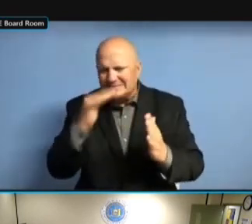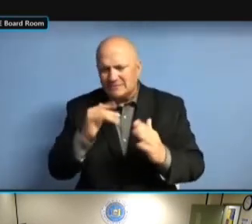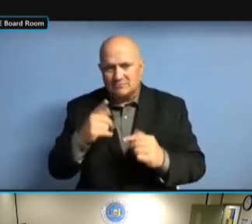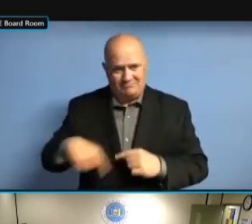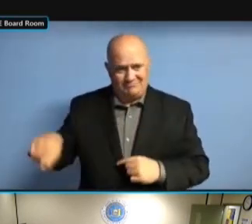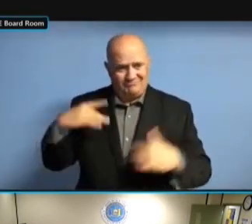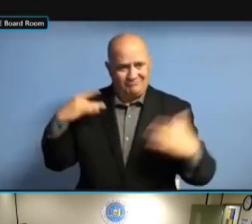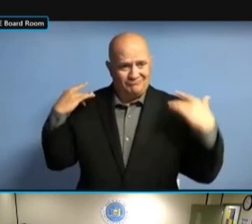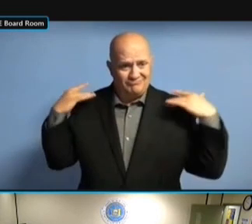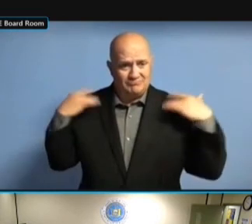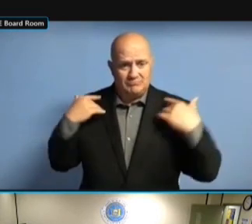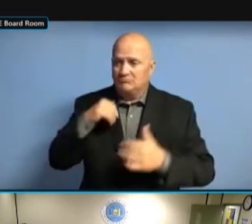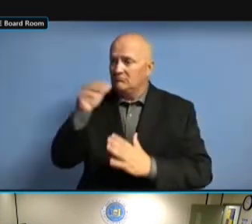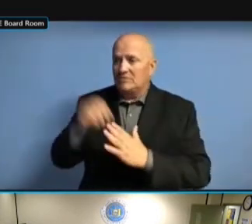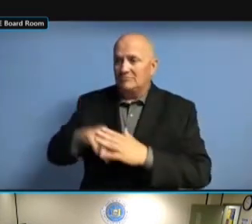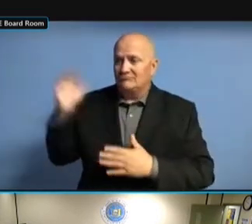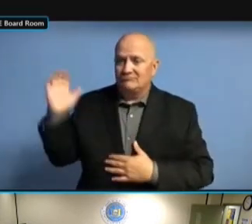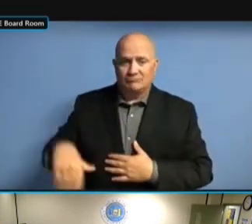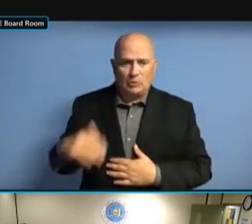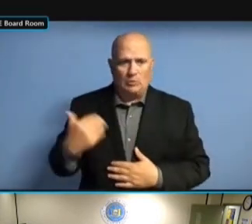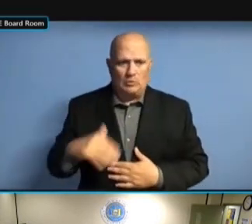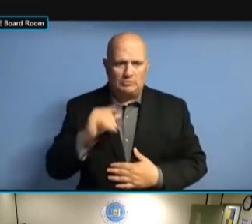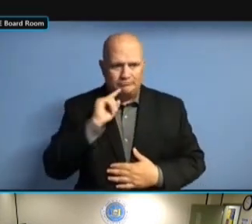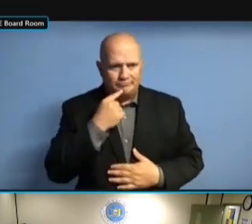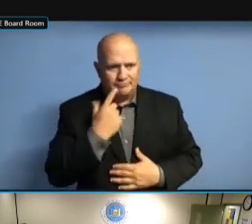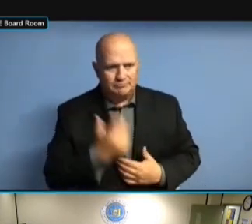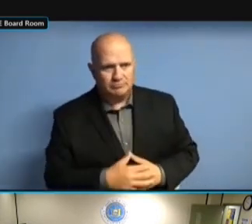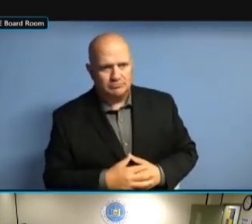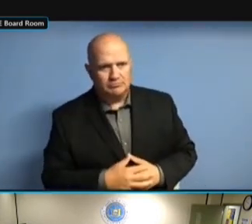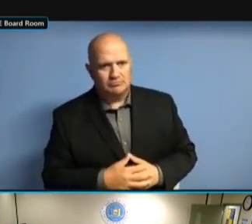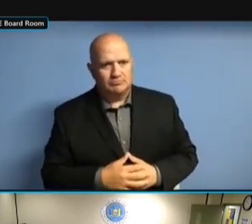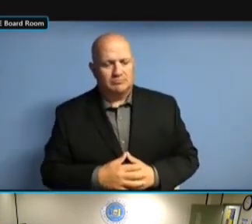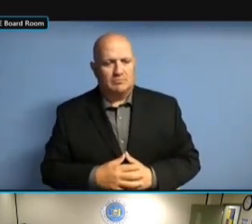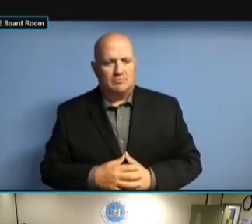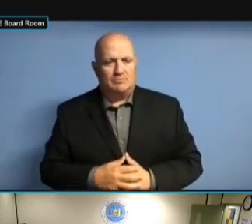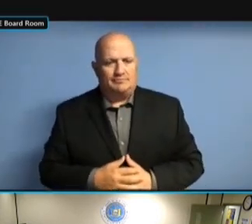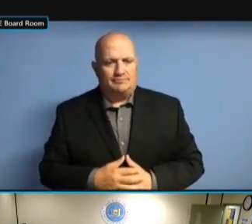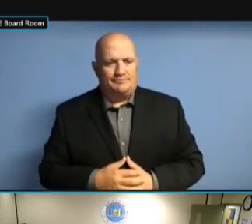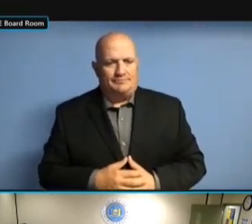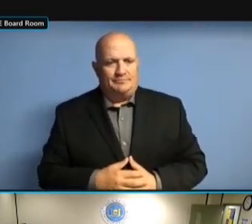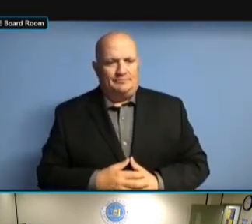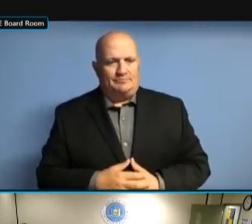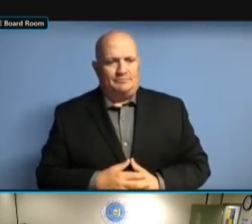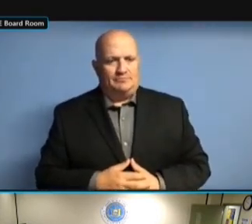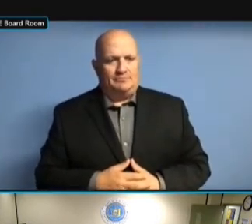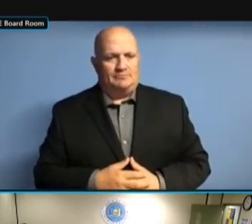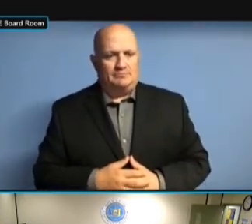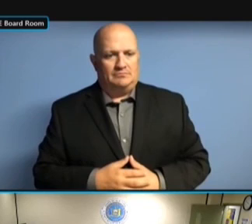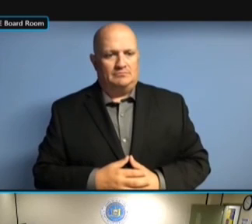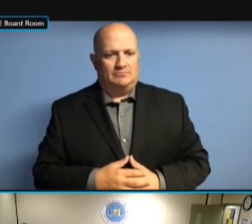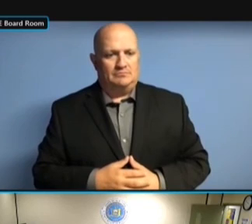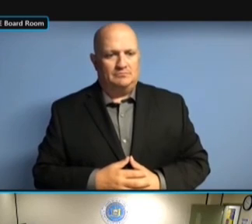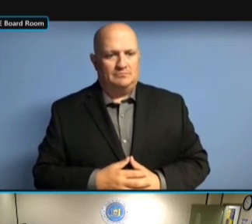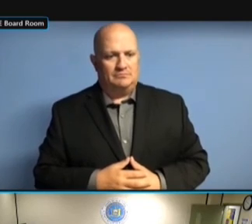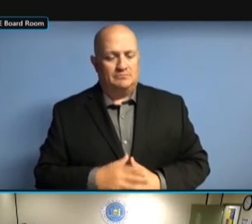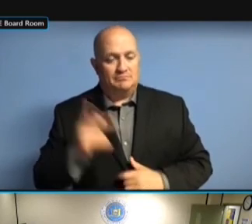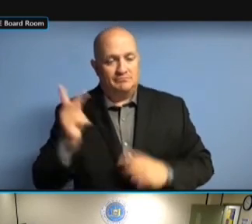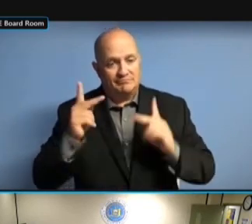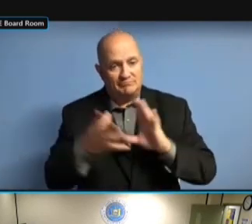FOR OFFICE ANYMORE AND I STOPPED FILING AND FOR OFFICE ANYMORE AND I STOPPED FILING AND STOPPED FOR OFFICE ANYMORE AND I STOPPED FILING AND STOPPED HEARING FOR OFFICE ANYMORE AND I STOPPED FILING AND STOPPED HEARING FROM FILING AND STOPPED HEARING FROM FILING AND STOPPED HEARING FROM MY FILING AND STOPPED HEARING FROM MY TREASURER FILING AND STOPPED HEARING FROM MY TREASURER -- MY TREASURER -- MY TREASURER -- >> MY TREASURER -- >> THAT'S MY TREASURER -- >> THAT'S TRUE, MY TREASURER -- >> THAT'S TRUE, IF MY TREASURER -- >> THAT'S TRUE, IF YOU'RE MY TREASURER -- >> THAT'S TRUE, IF YOU'RE A THAT'S TRUE, IF YOU'RE A THAT'S TRUE, IF YOU'RE A CANDIDATE THAT'S TRUE, IF YOU'RE A CANDIDATE AND THAT'S TRUE, IF YOU'RE A CANDIDATE AND HAVEN'T THAT'S TRUE, IF YOU'RE A CANDIDATE AND HAVEN'T HEARD THAT'S TRUE, IF YOU'RE A CANDIDATE AND HAVEN'T HEARD FROM CANDIDATE AND HAVEN'T HEARD FROM CANDIDATE AND HAVEN'T HEARD FROM ANYBODY